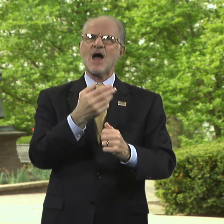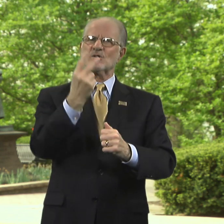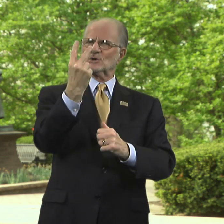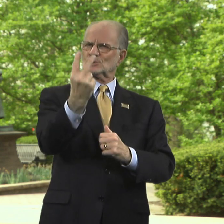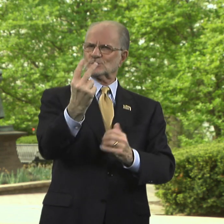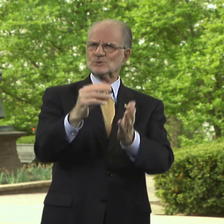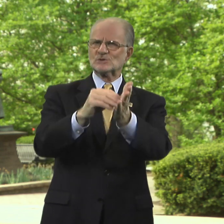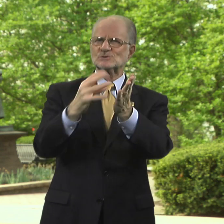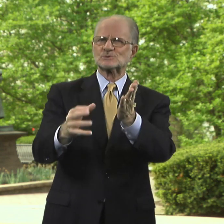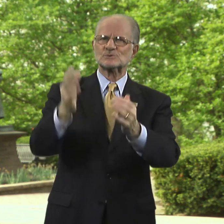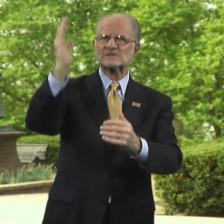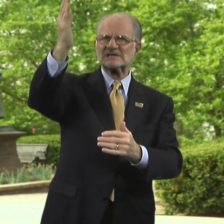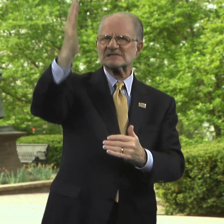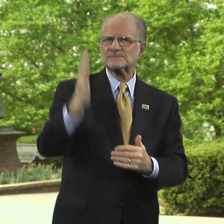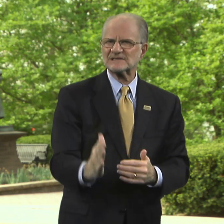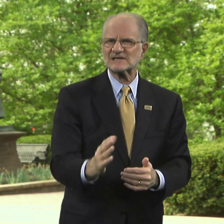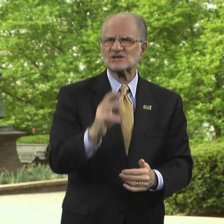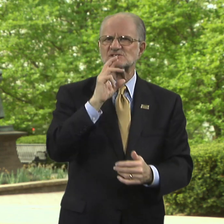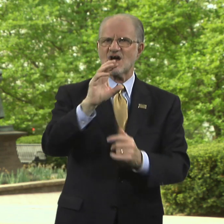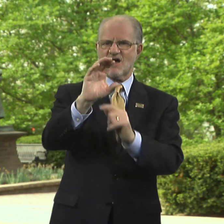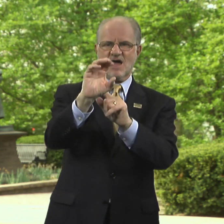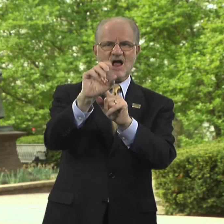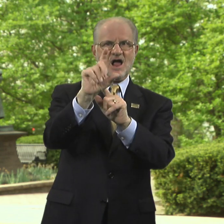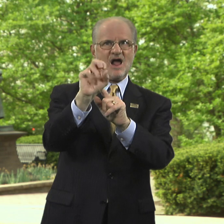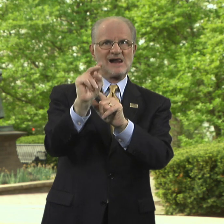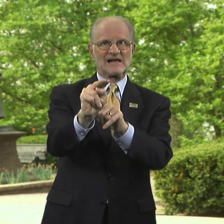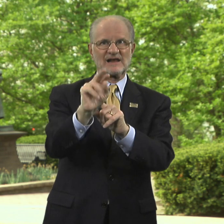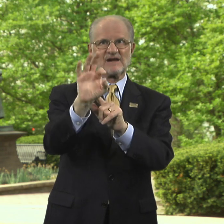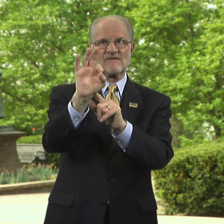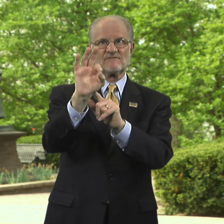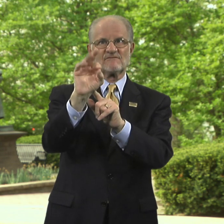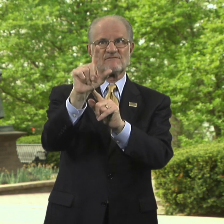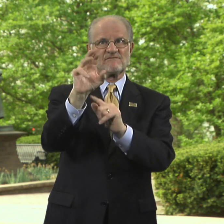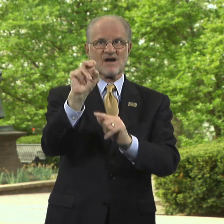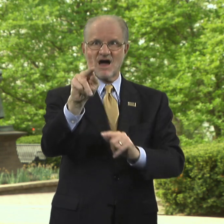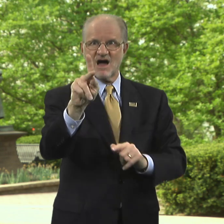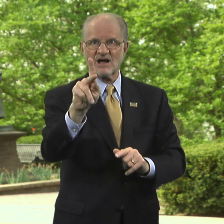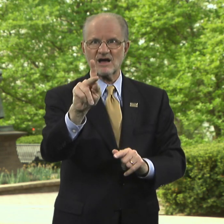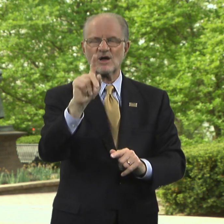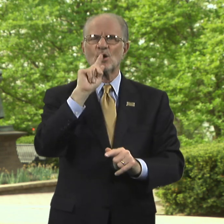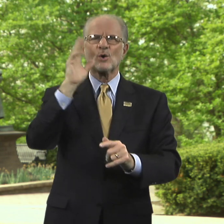Our two student speakers are Colleen Flok,